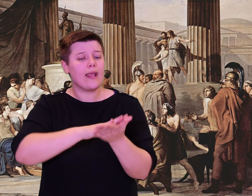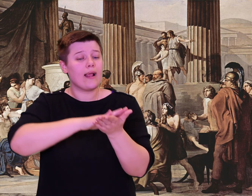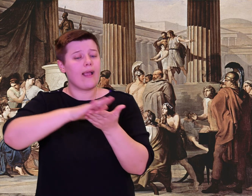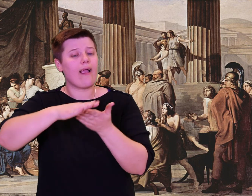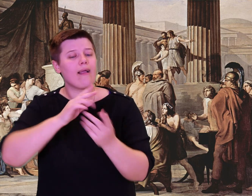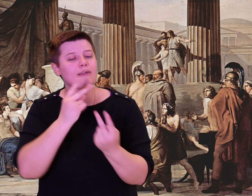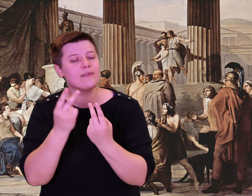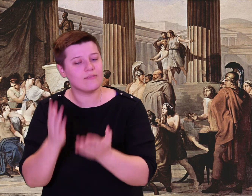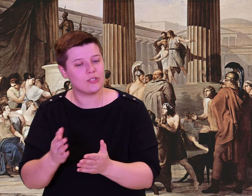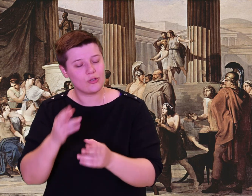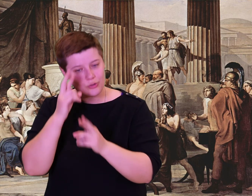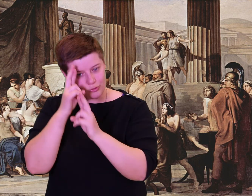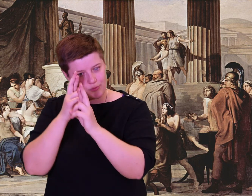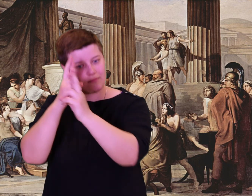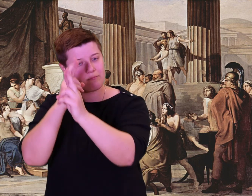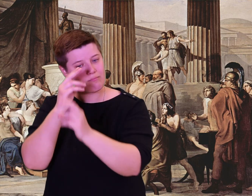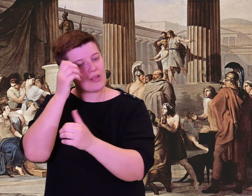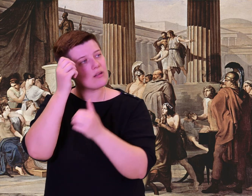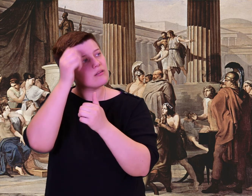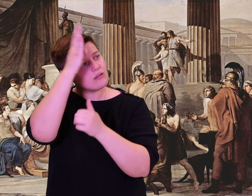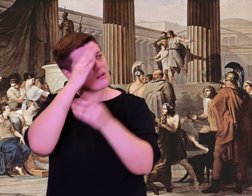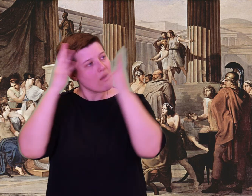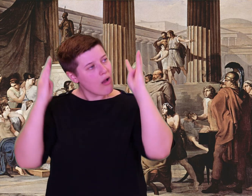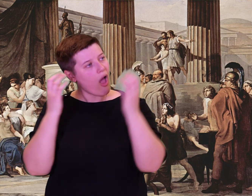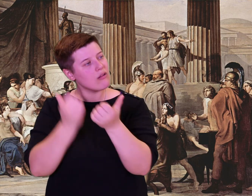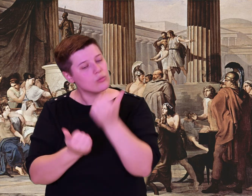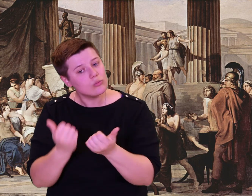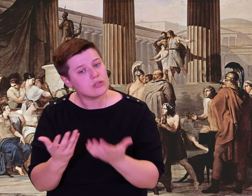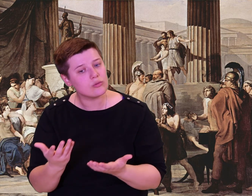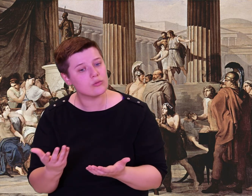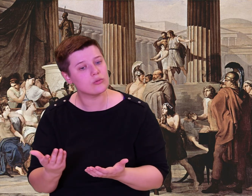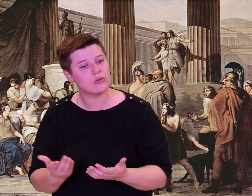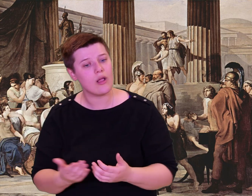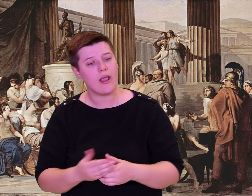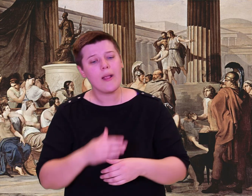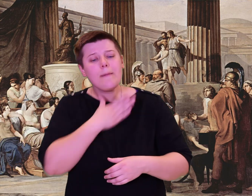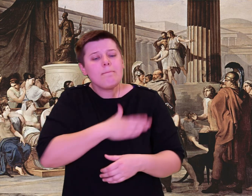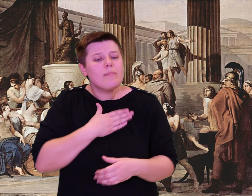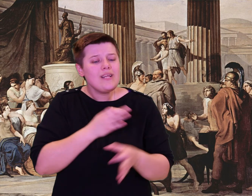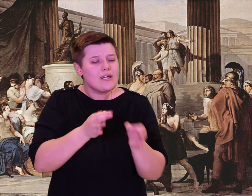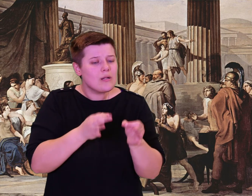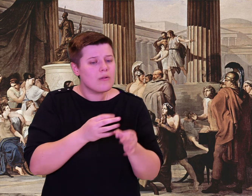Describe the places, the people, and the cities you have seen. Which ones were